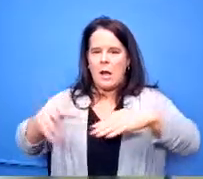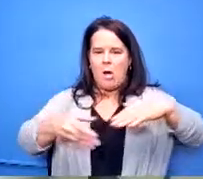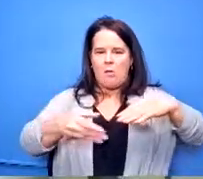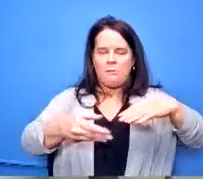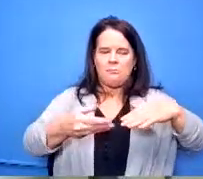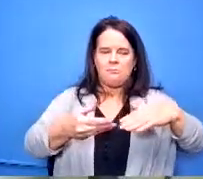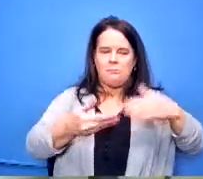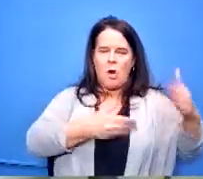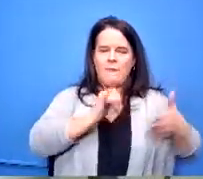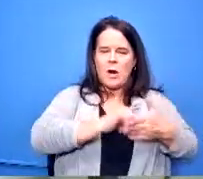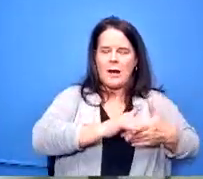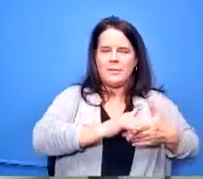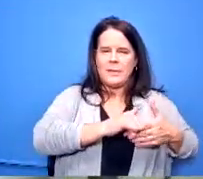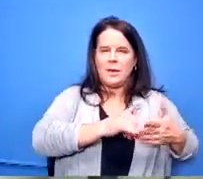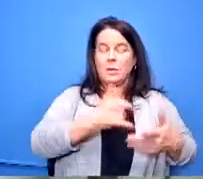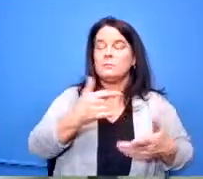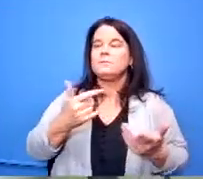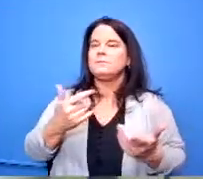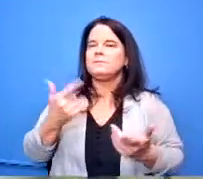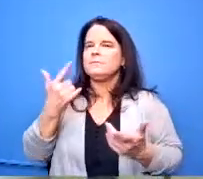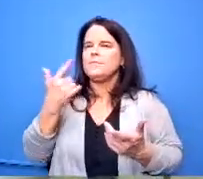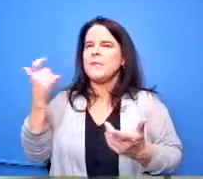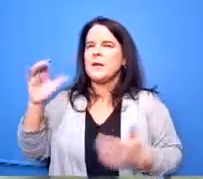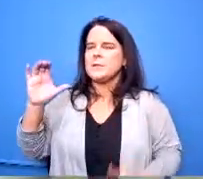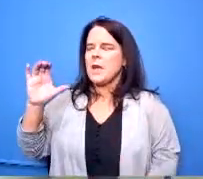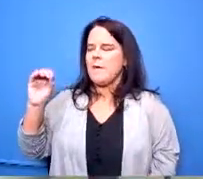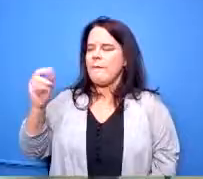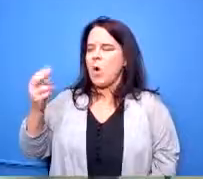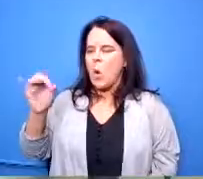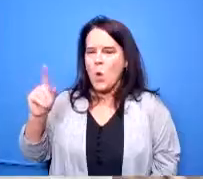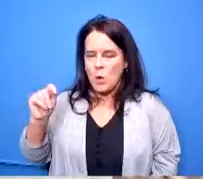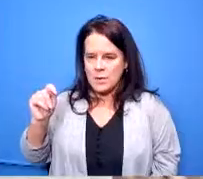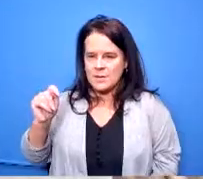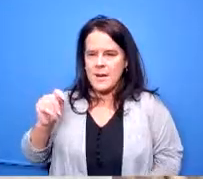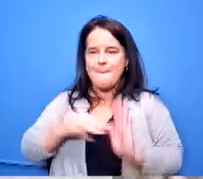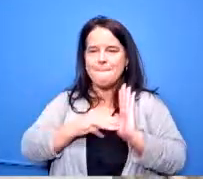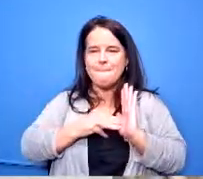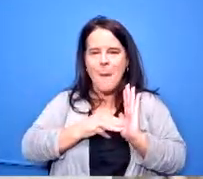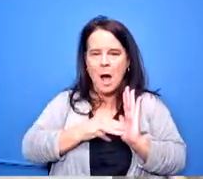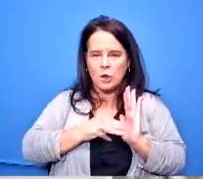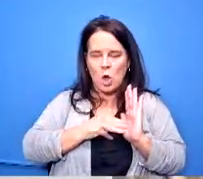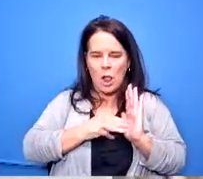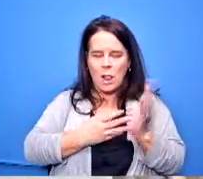because of the cohort model um so we can have them in a cohort you can't have a cohort whenever